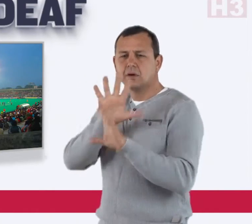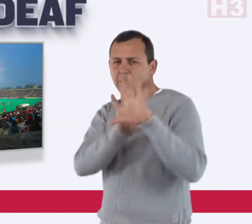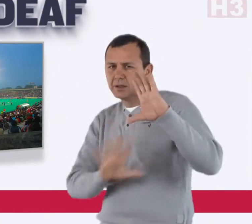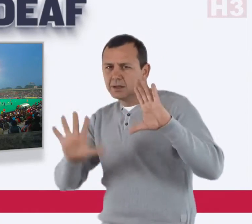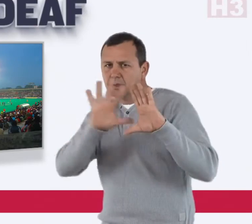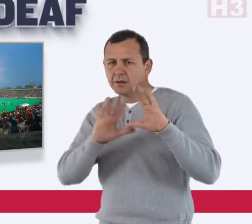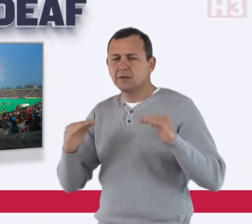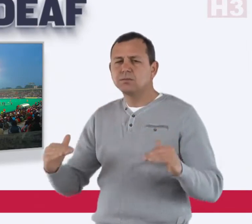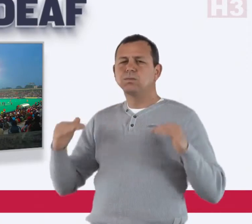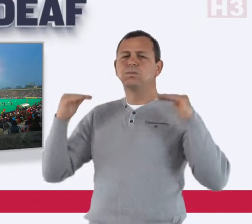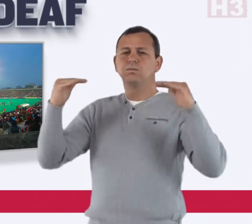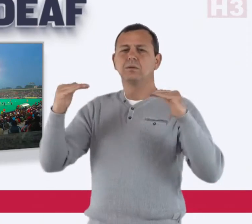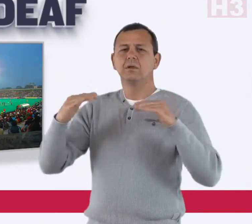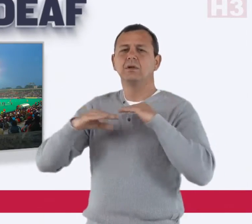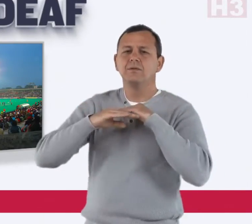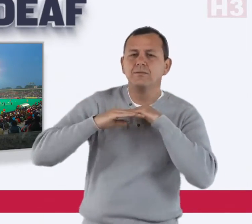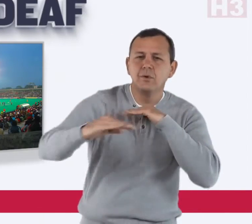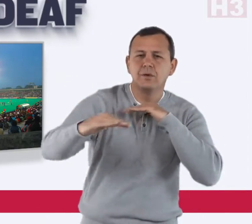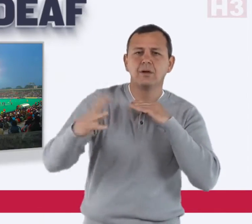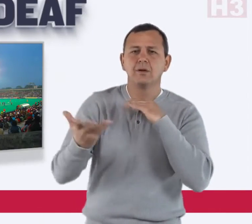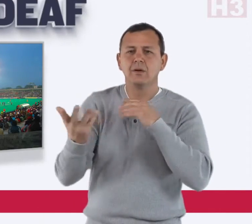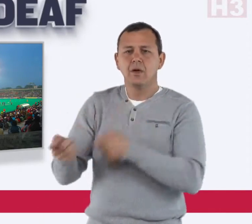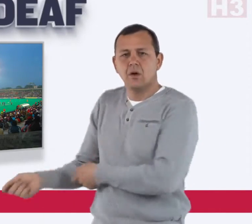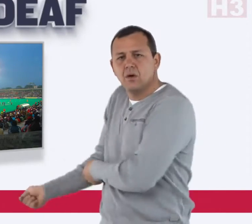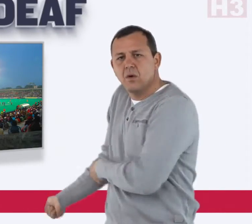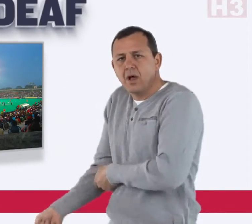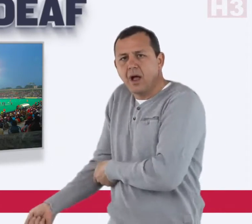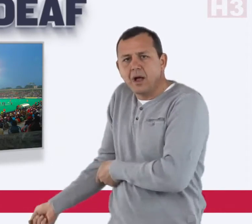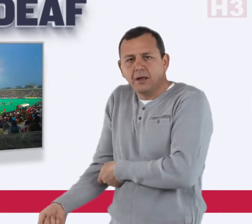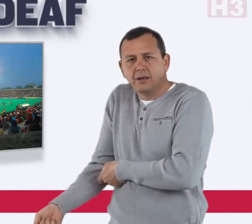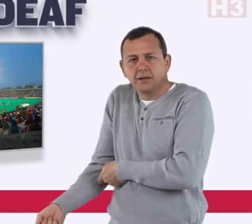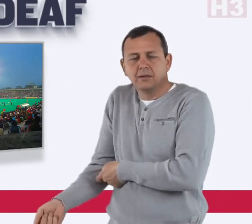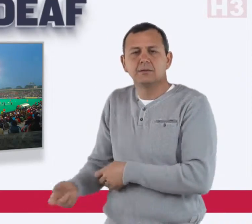national-level field hockey player.